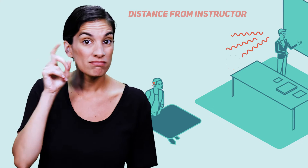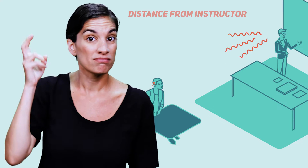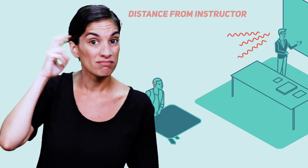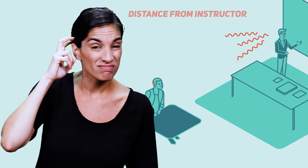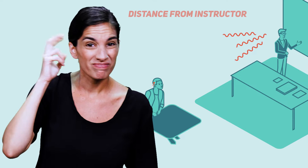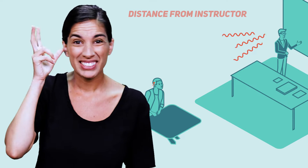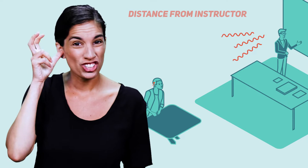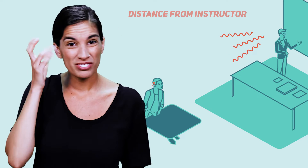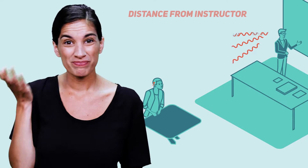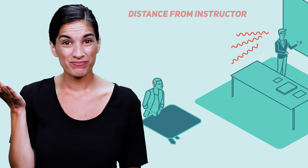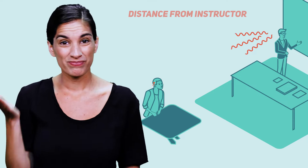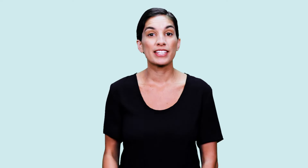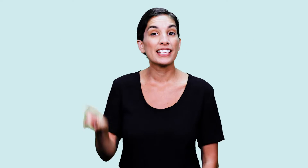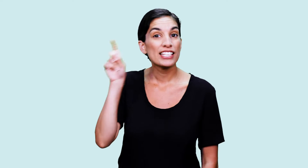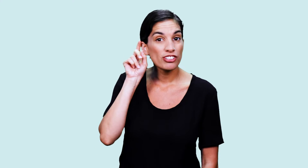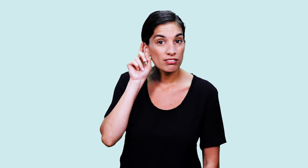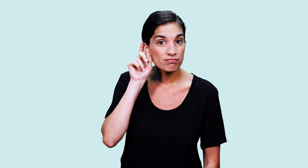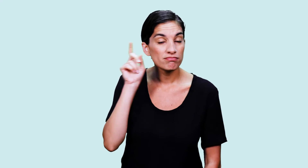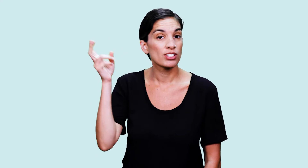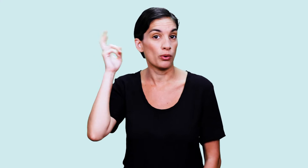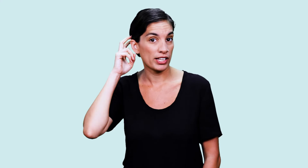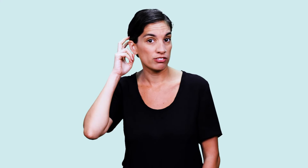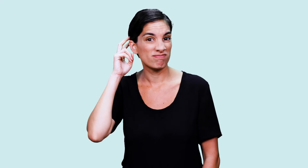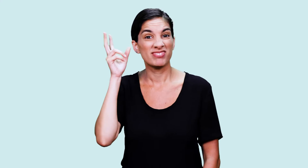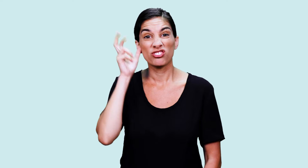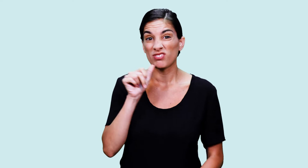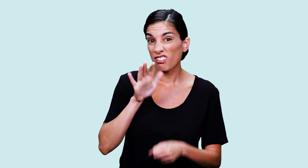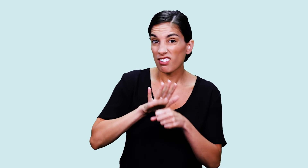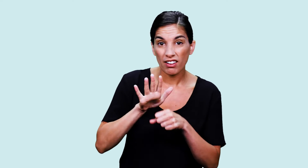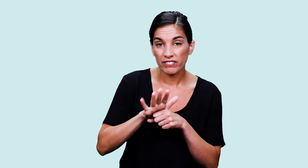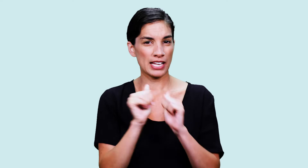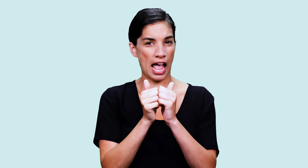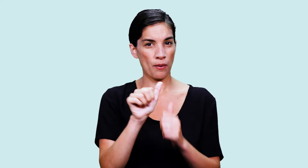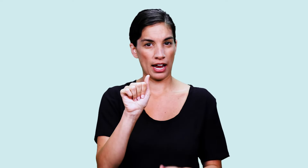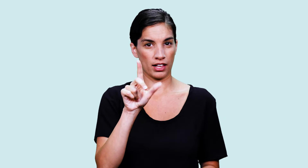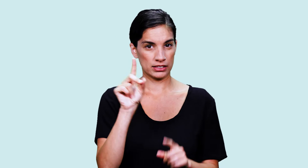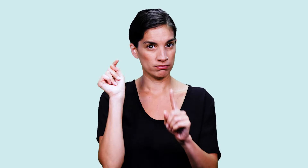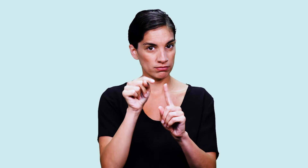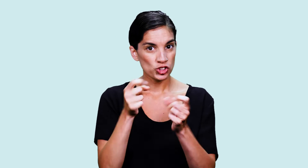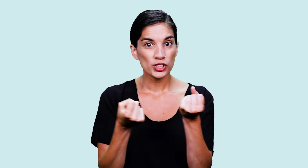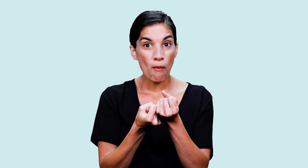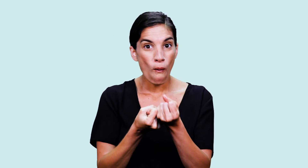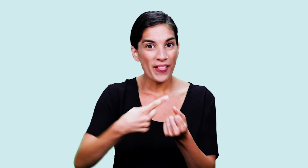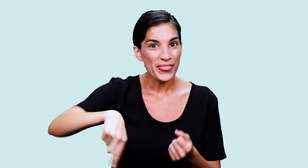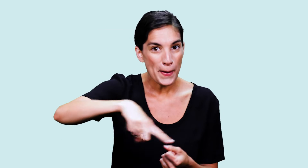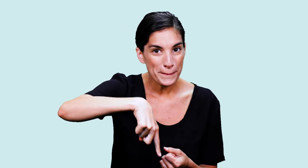for some deaf students. When hearing aids and cochlear implants alone are not enough in certain noisy environments,